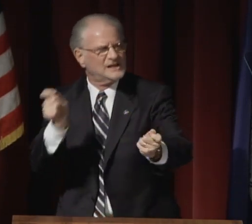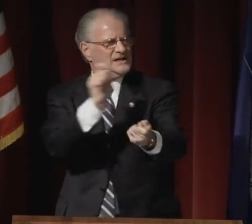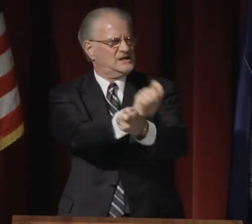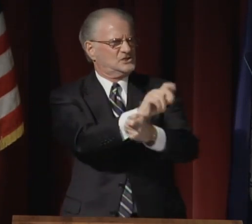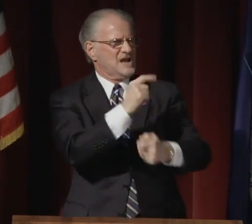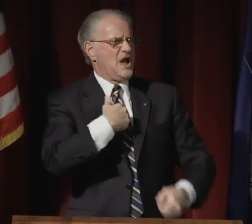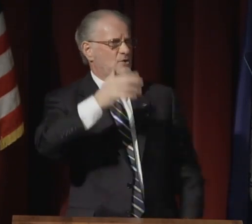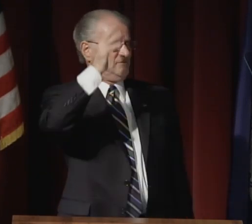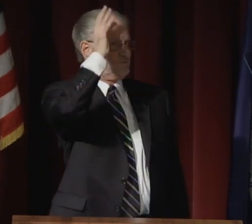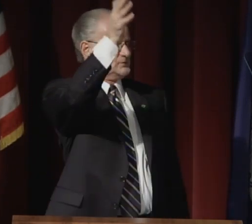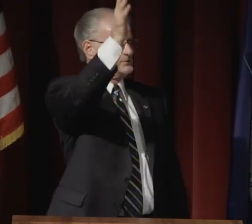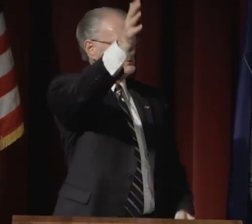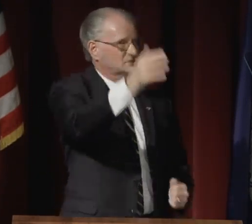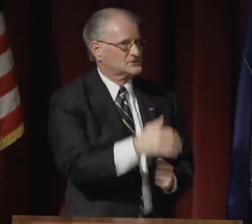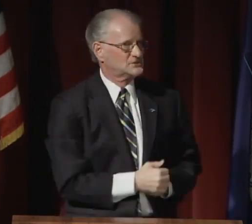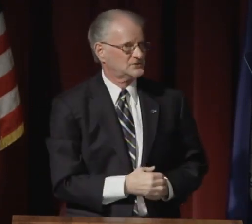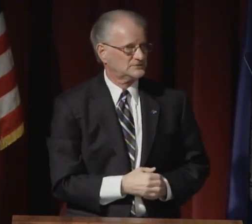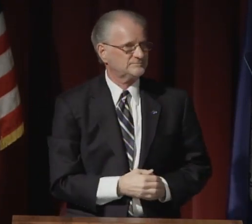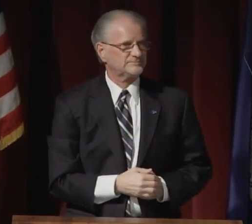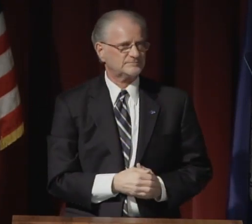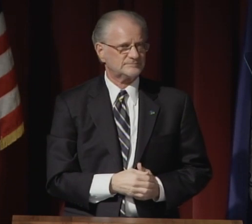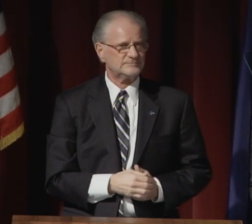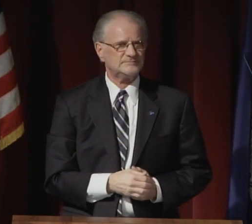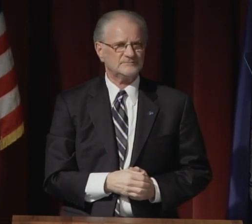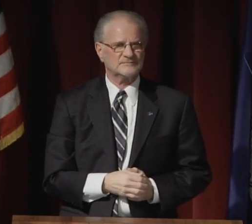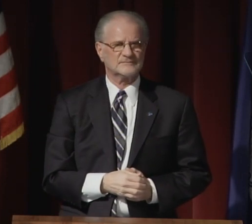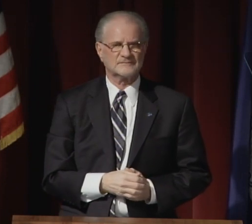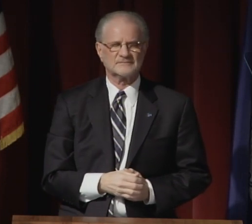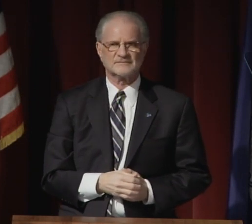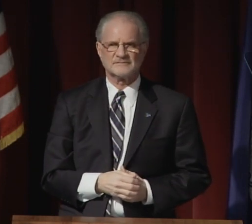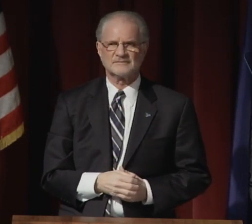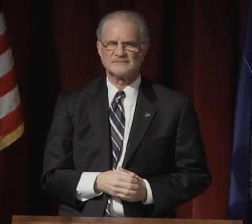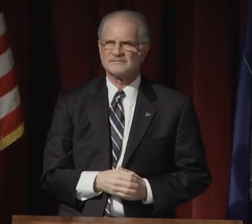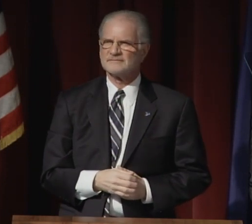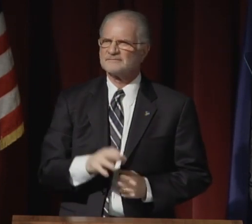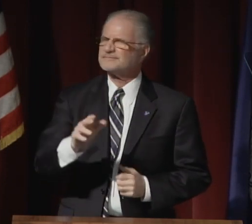They will change our future.